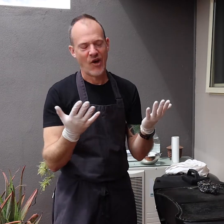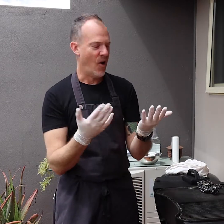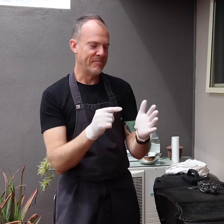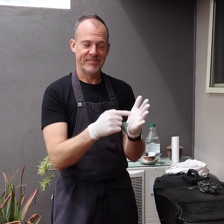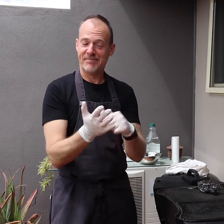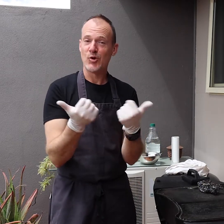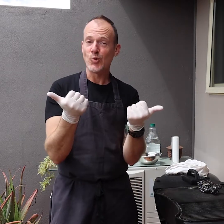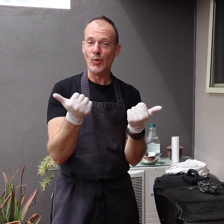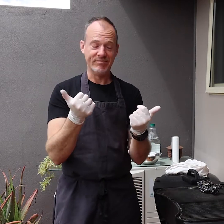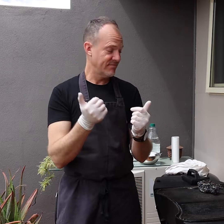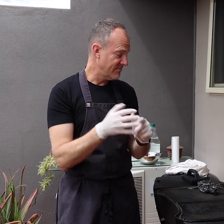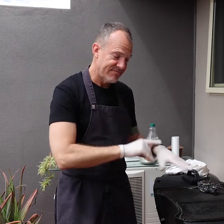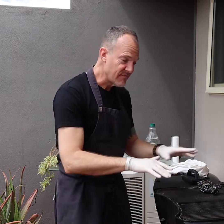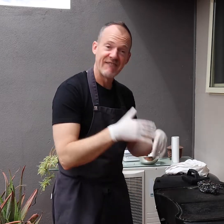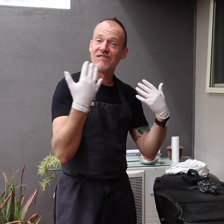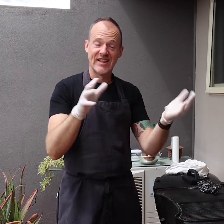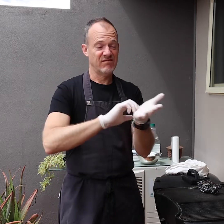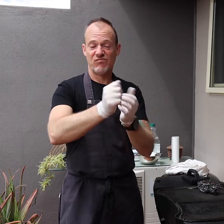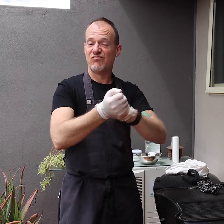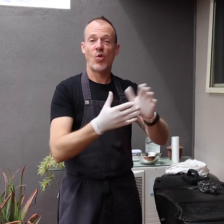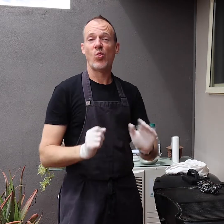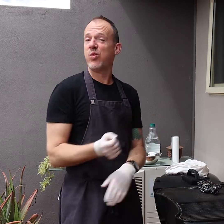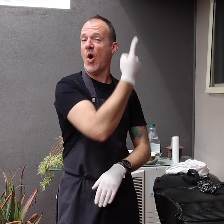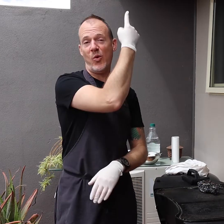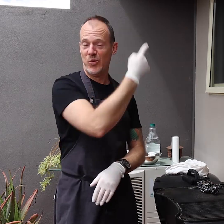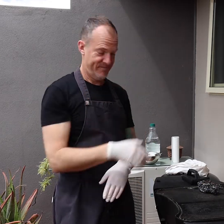so rubber gloves are great, you just throw them away when you are done.